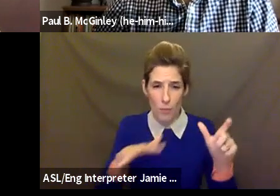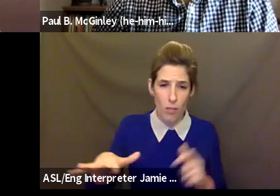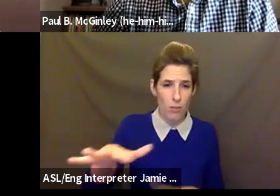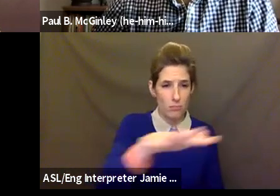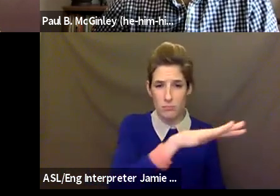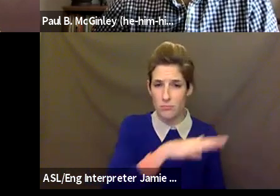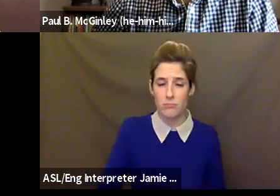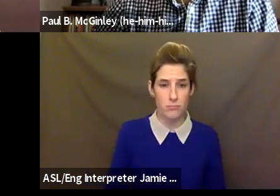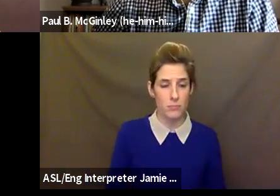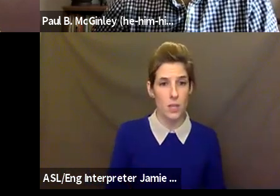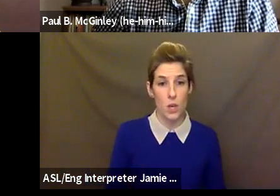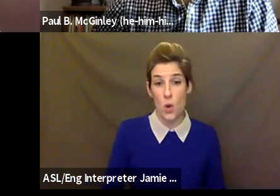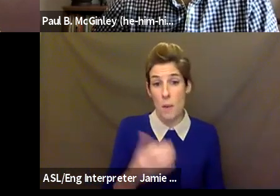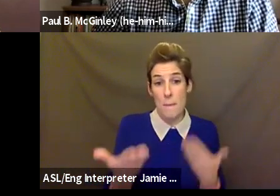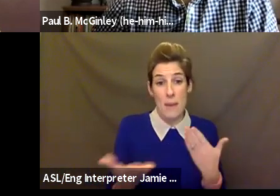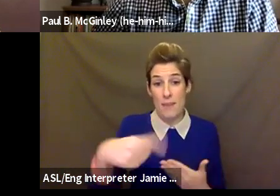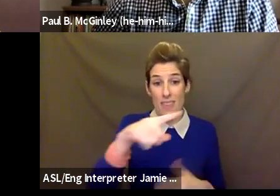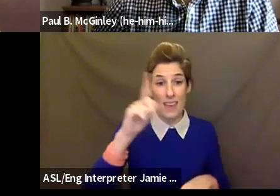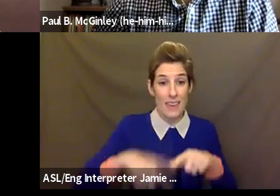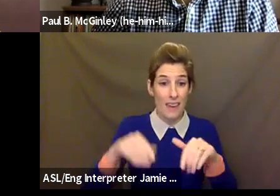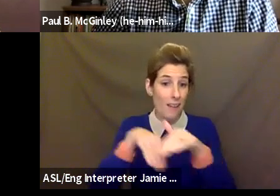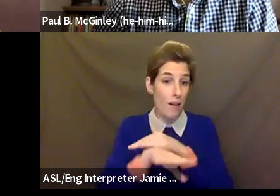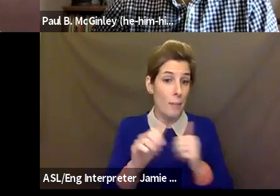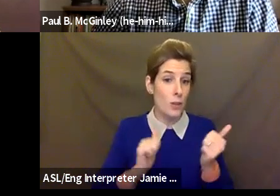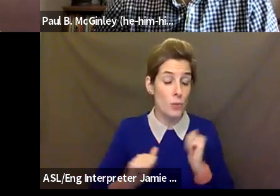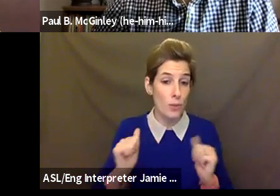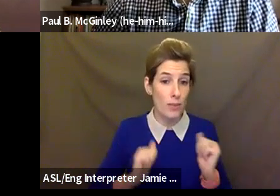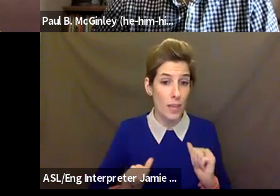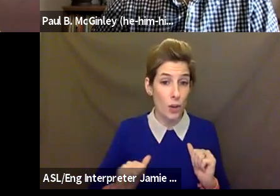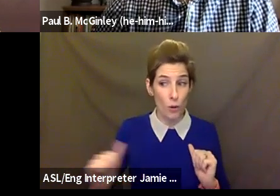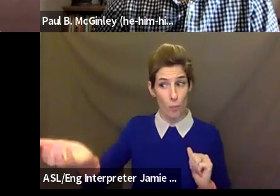into the future, there has to be space for some for more virtual